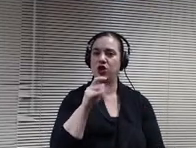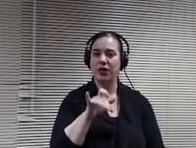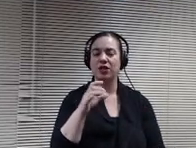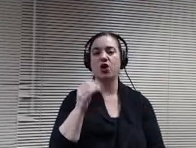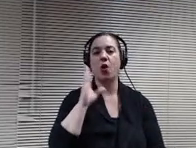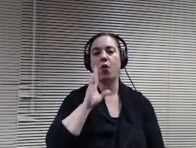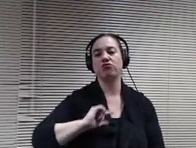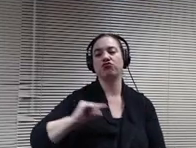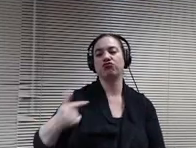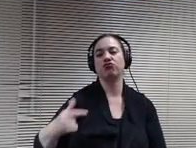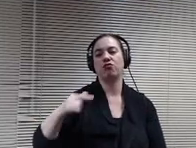Great.